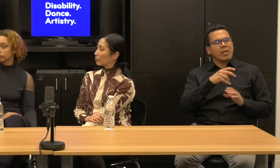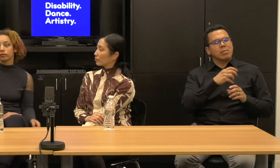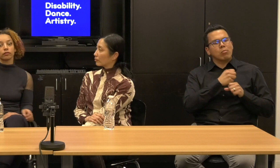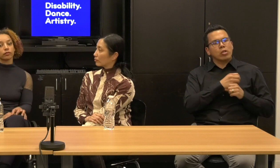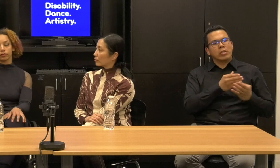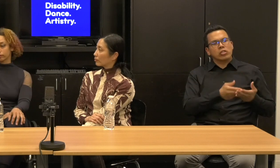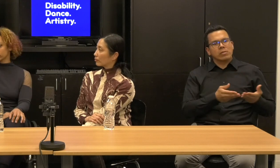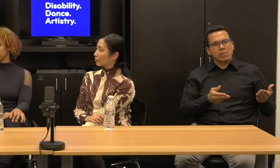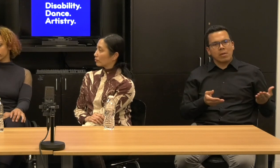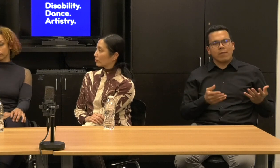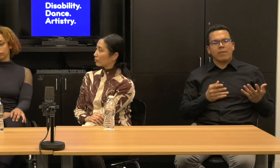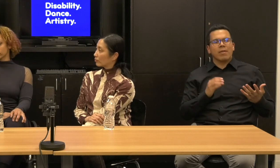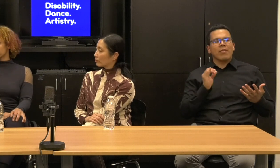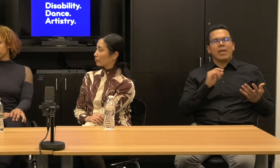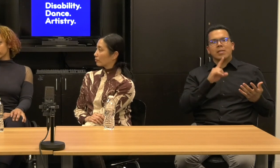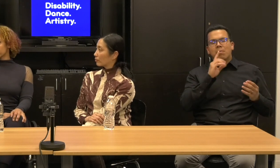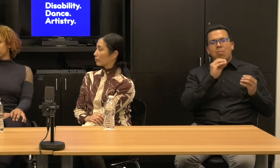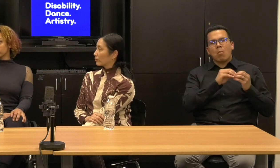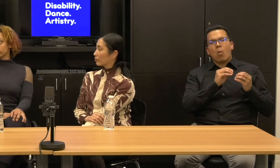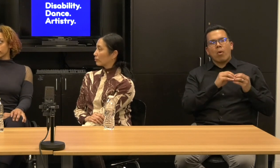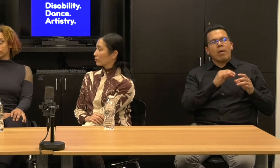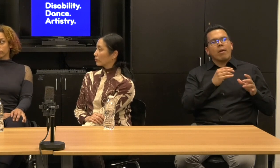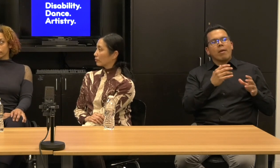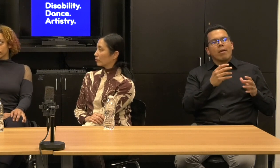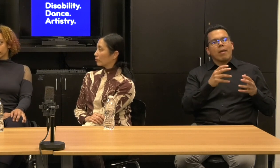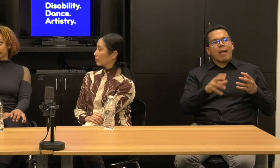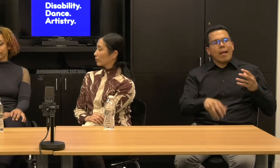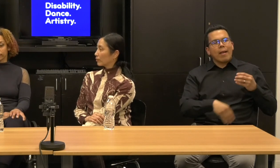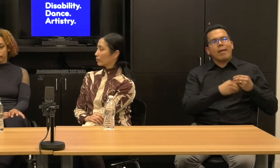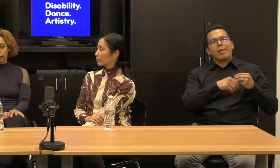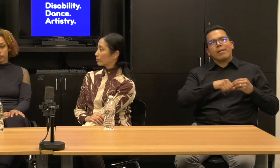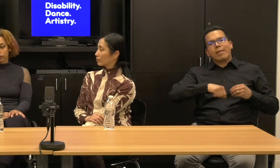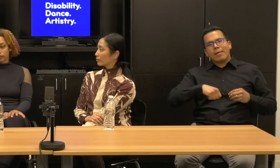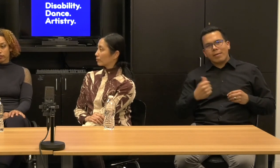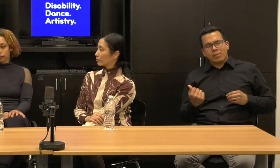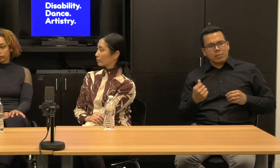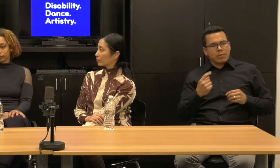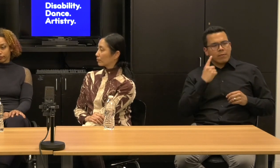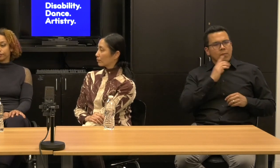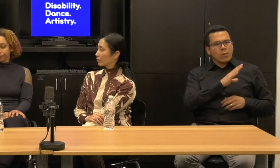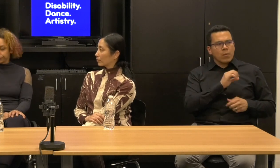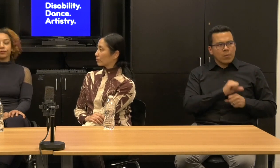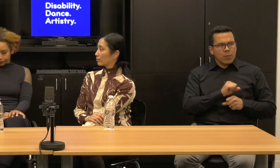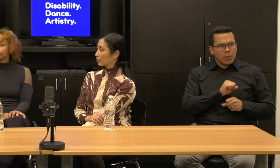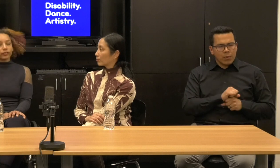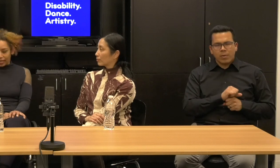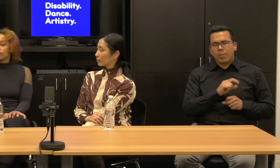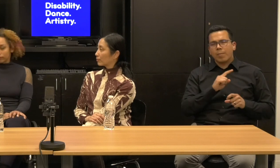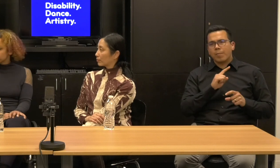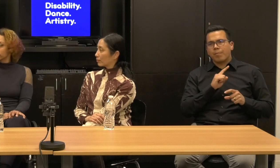like ancillary or that makes the artistry possible, you know, for, for your work. That is, that's all part of it.